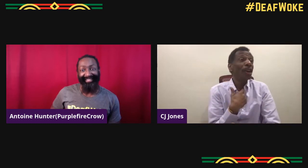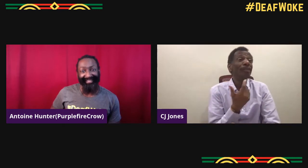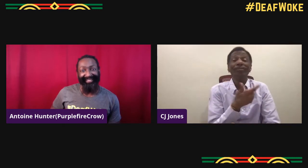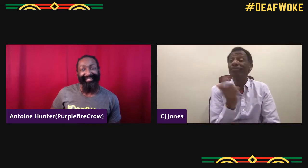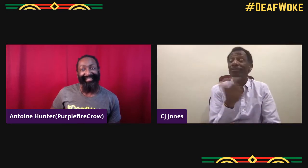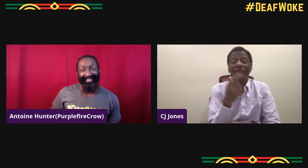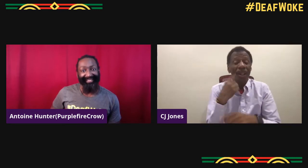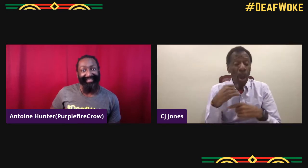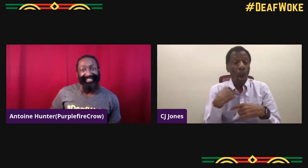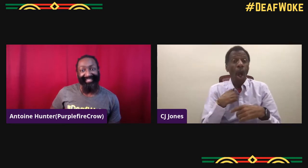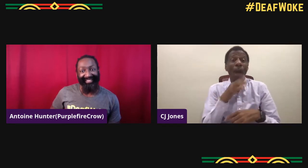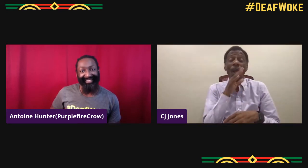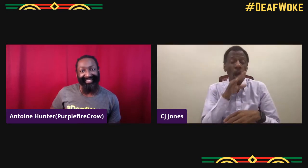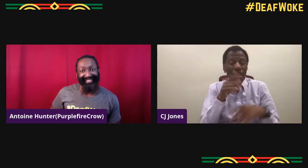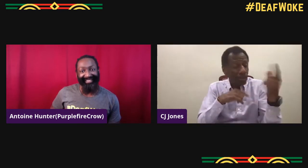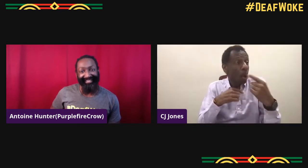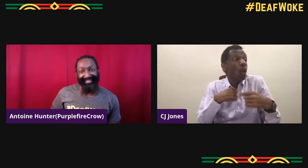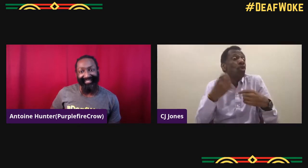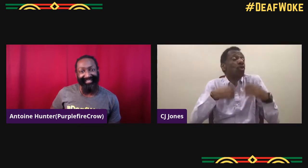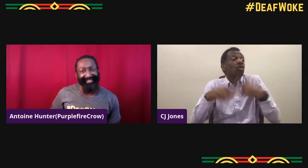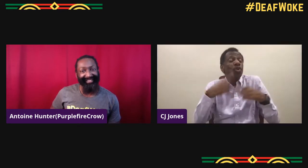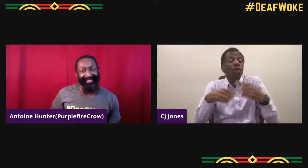at the dinner table, it was a required that we'd all sign.